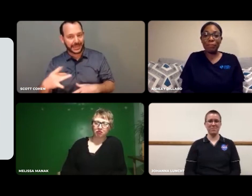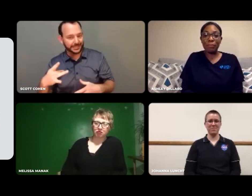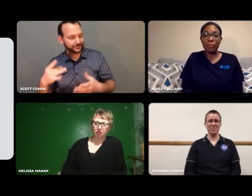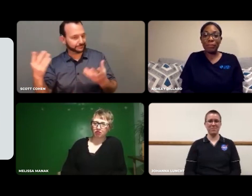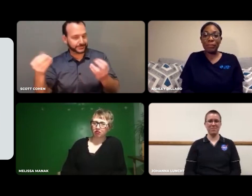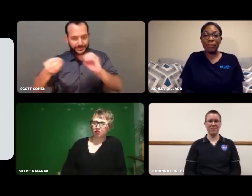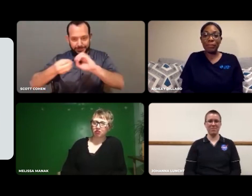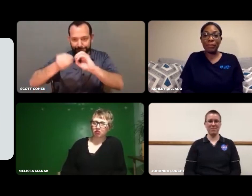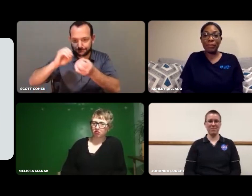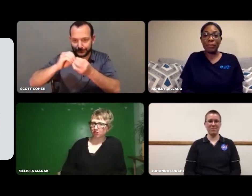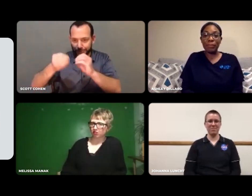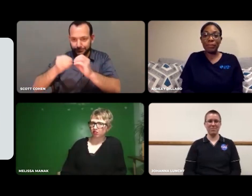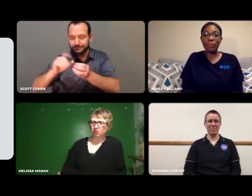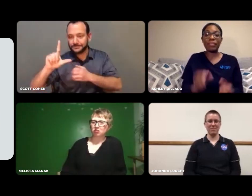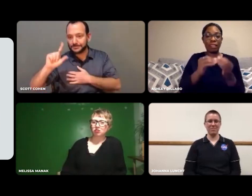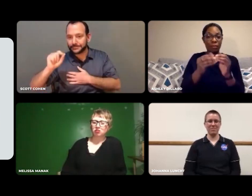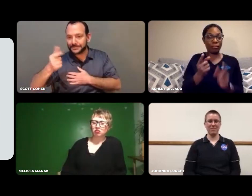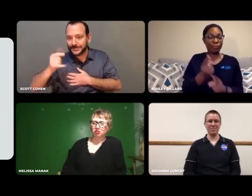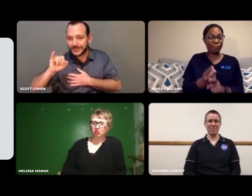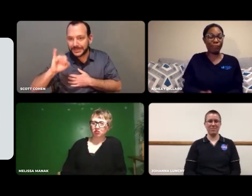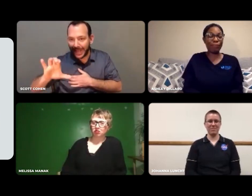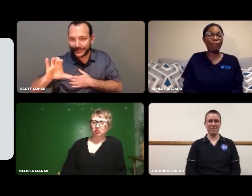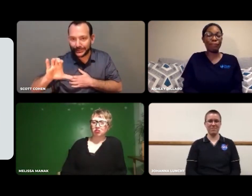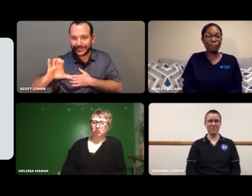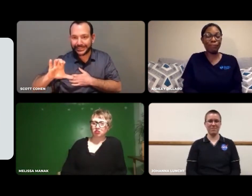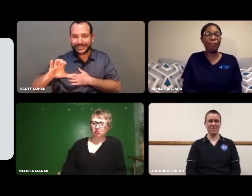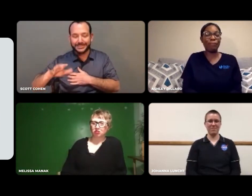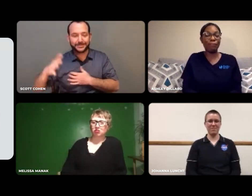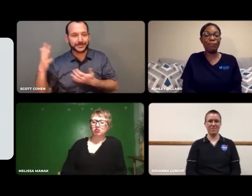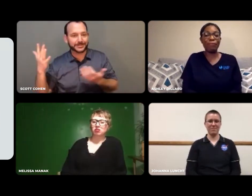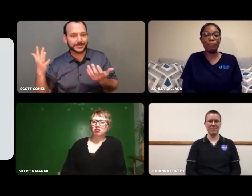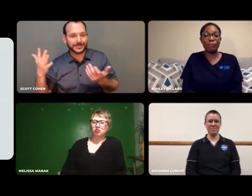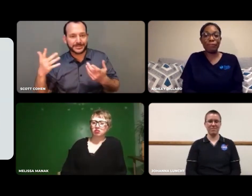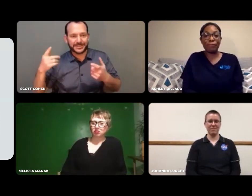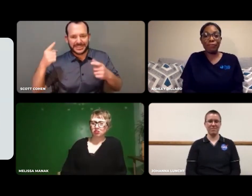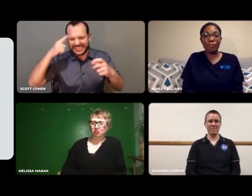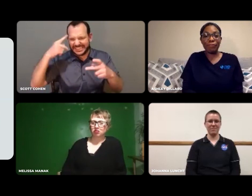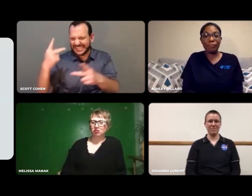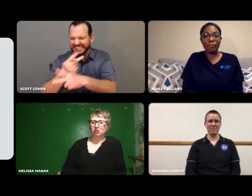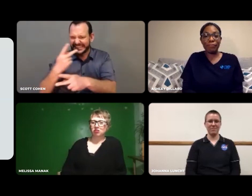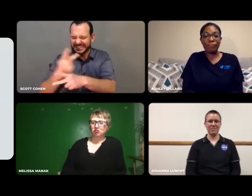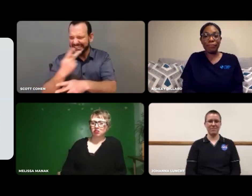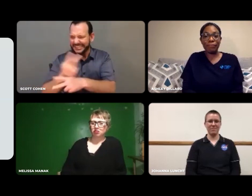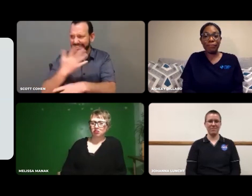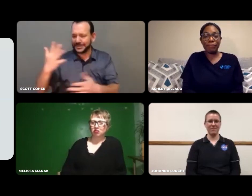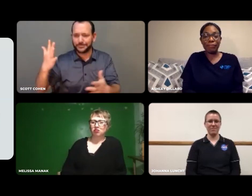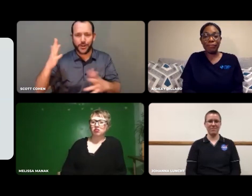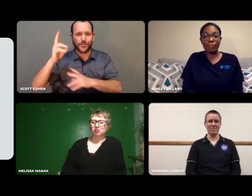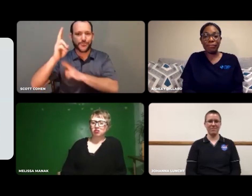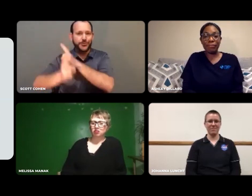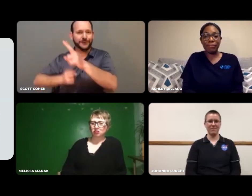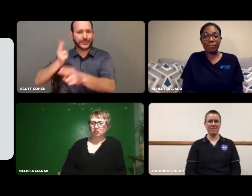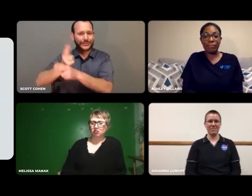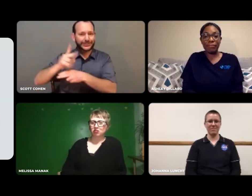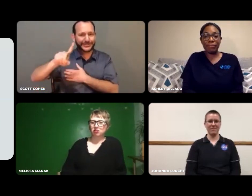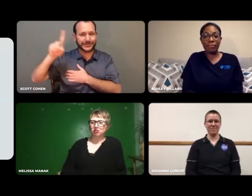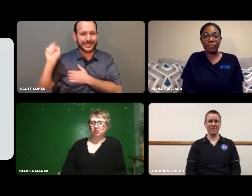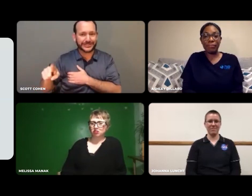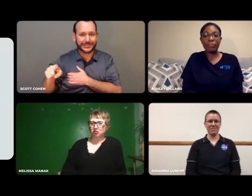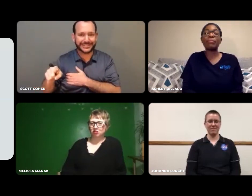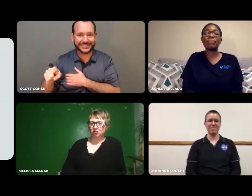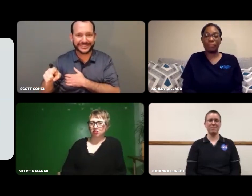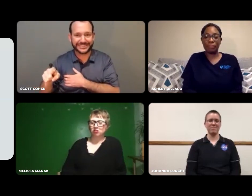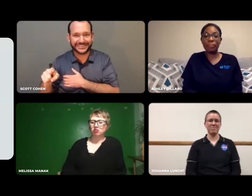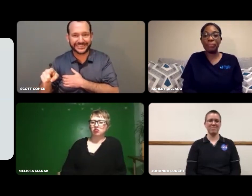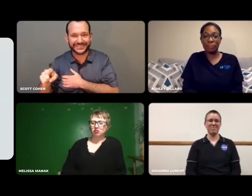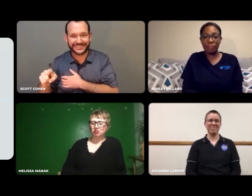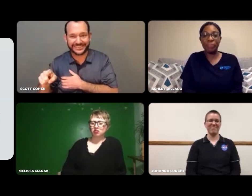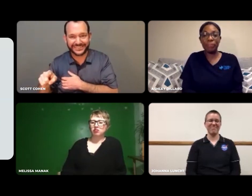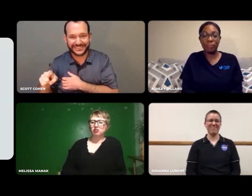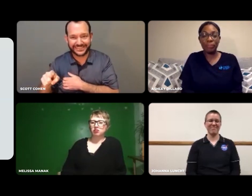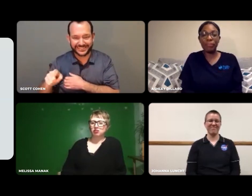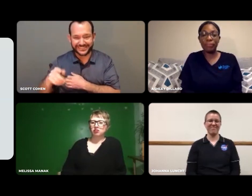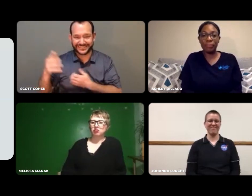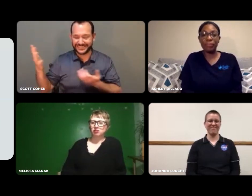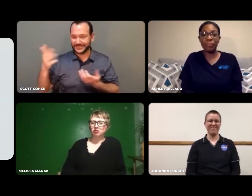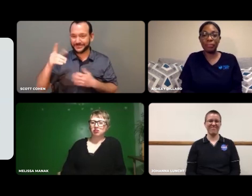Men focus on logic, numbers, and universal questions.